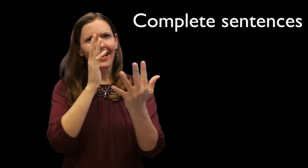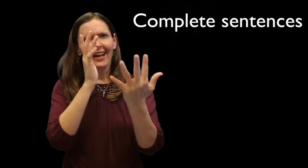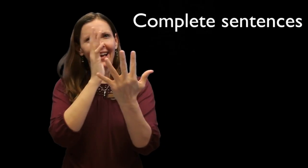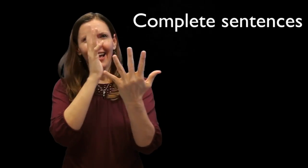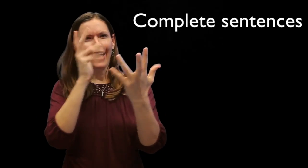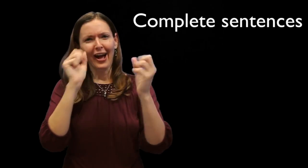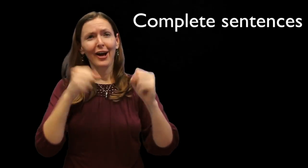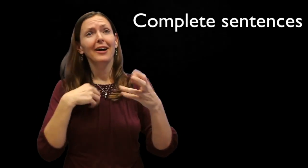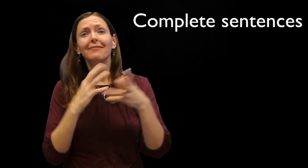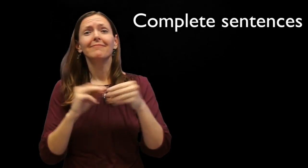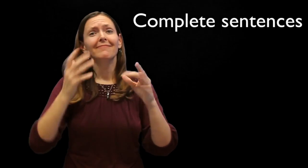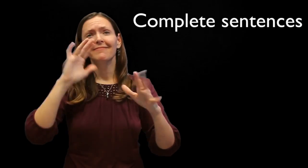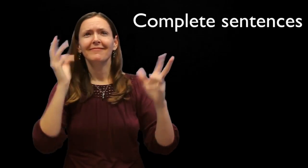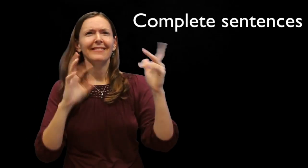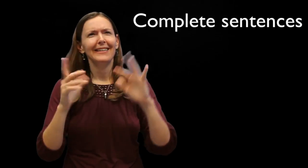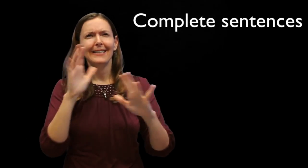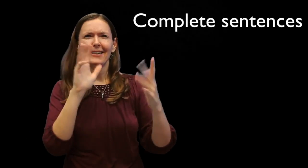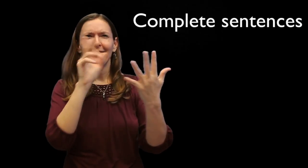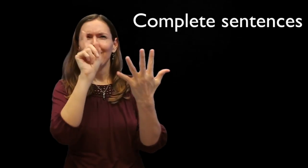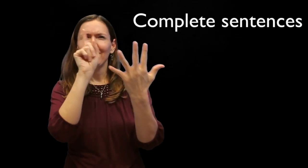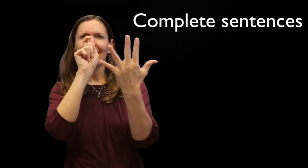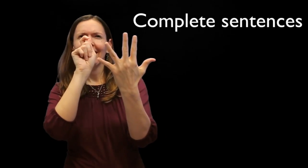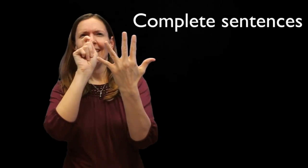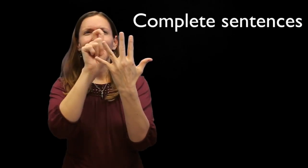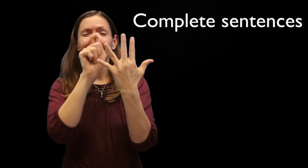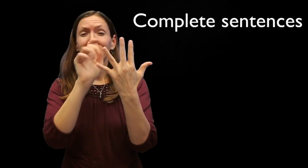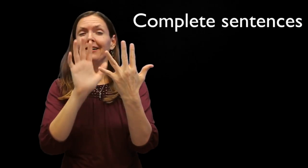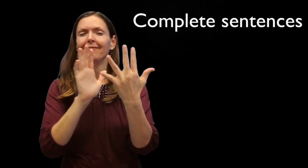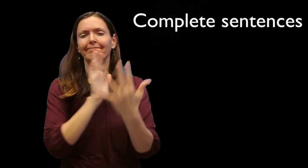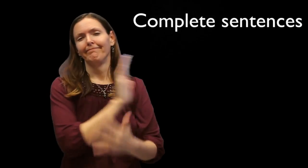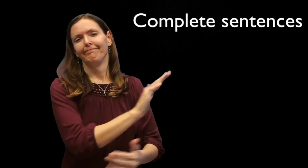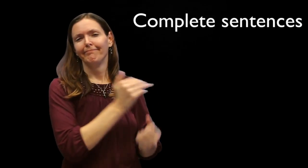Complete sentences are easy to identify in written languages due to the formatting requirements involving a